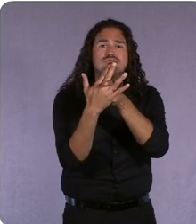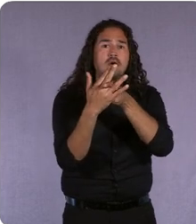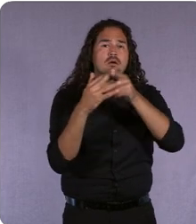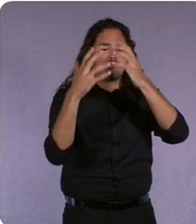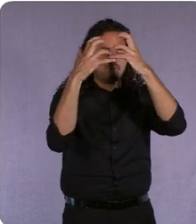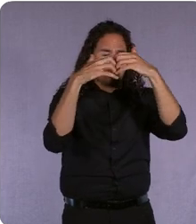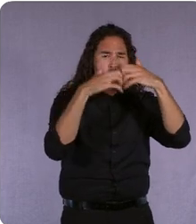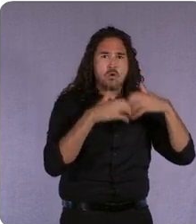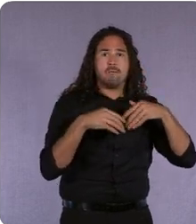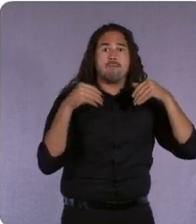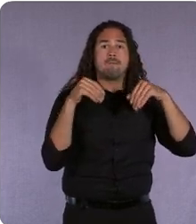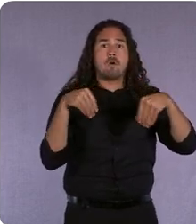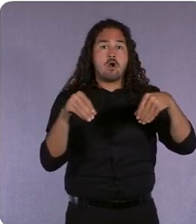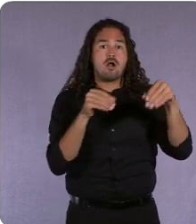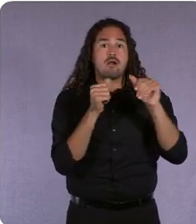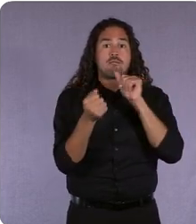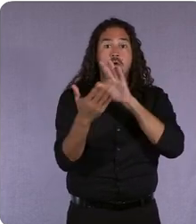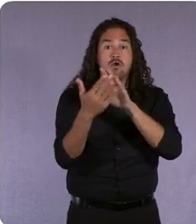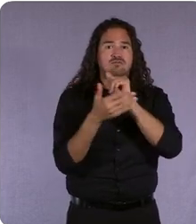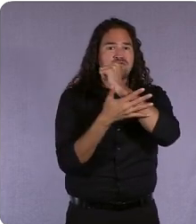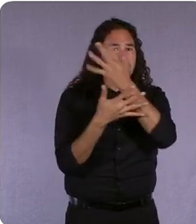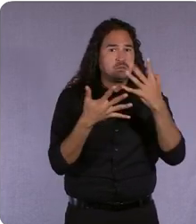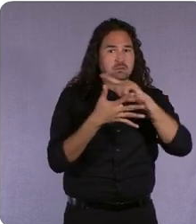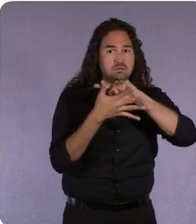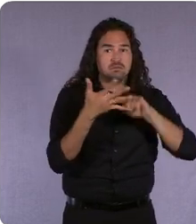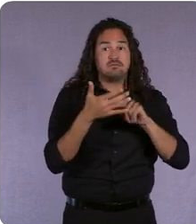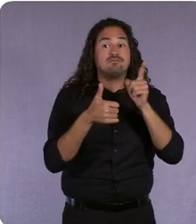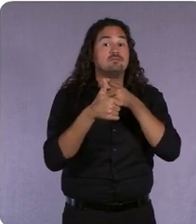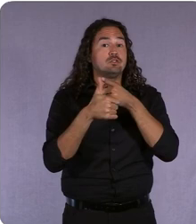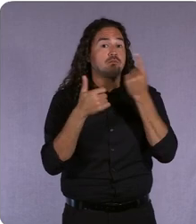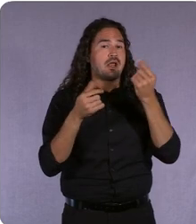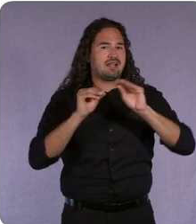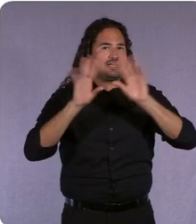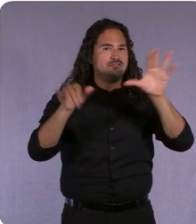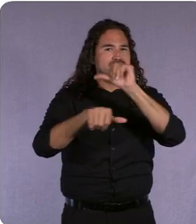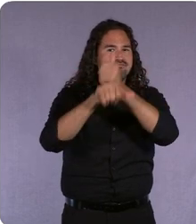First, they set clear objectives which, for their business, focused on brand